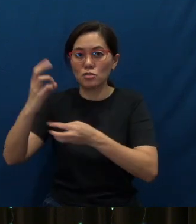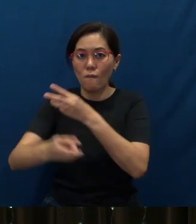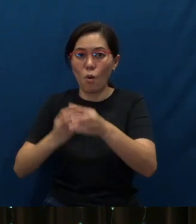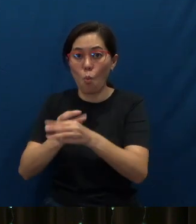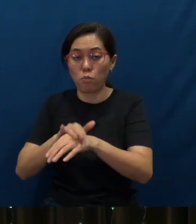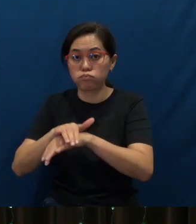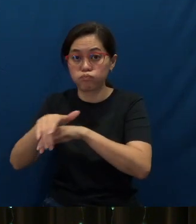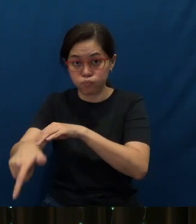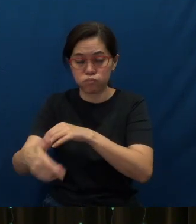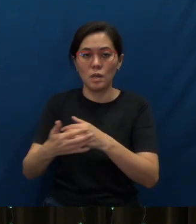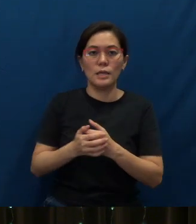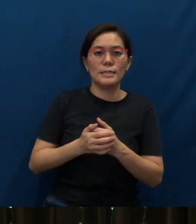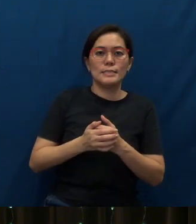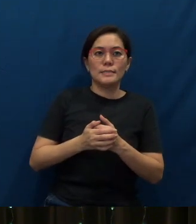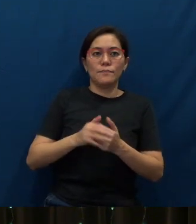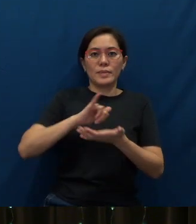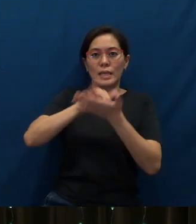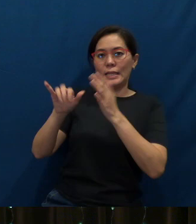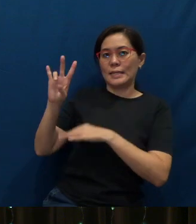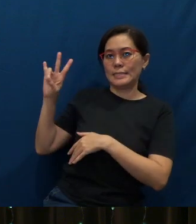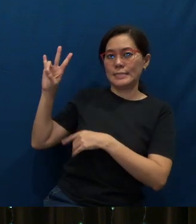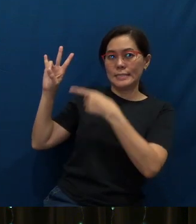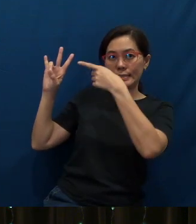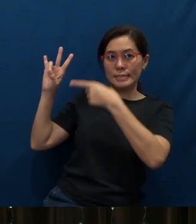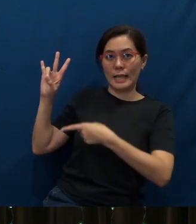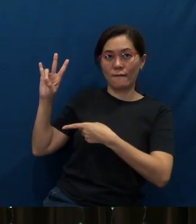You know, of these seven core values that you see here,